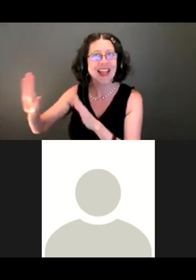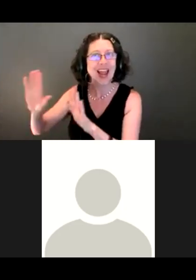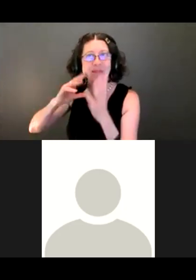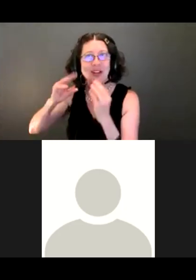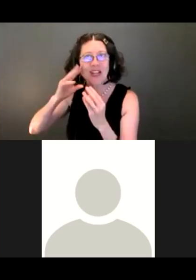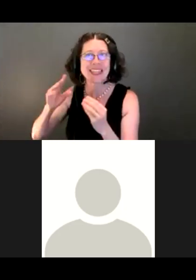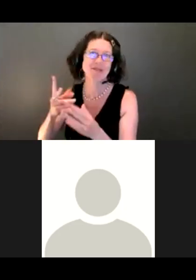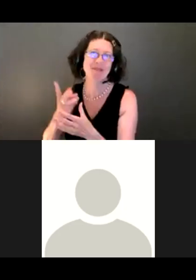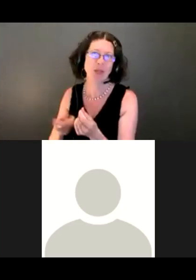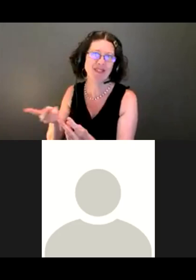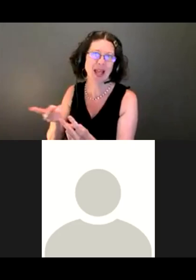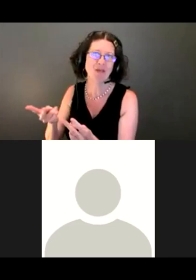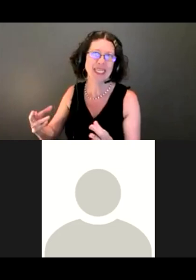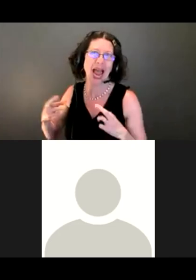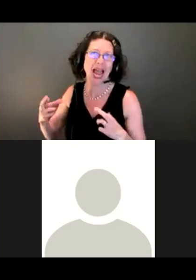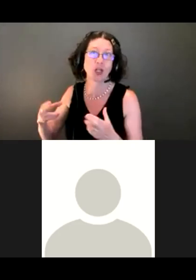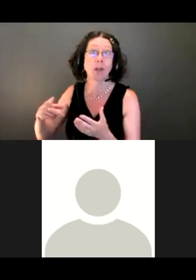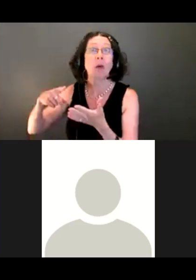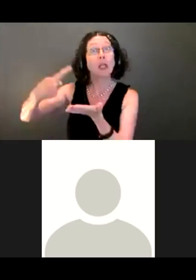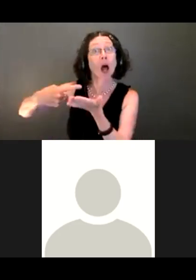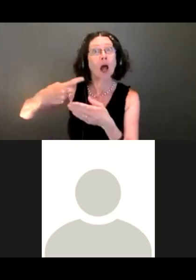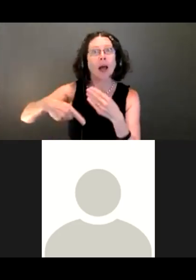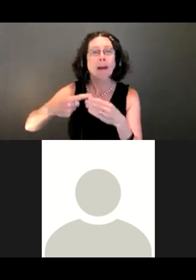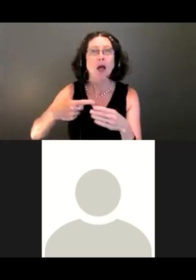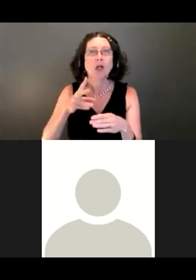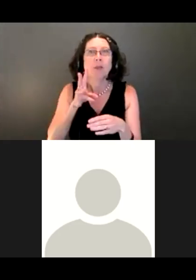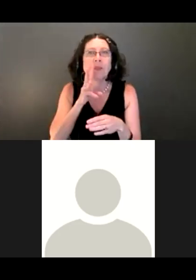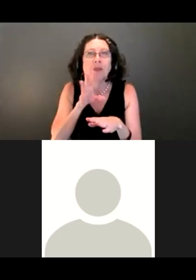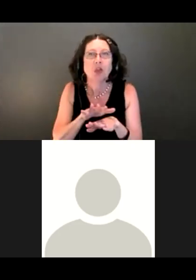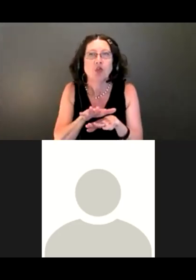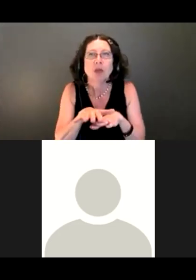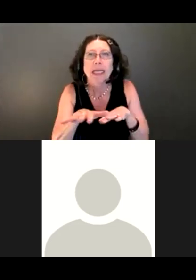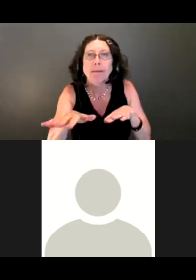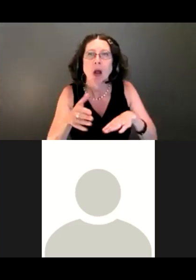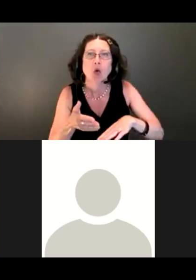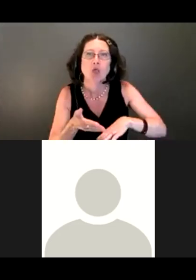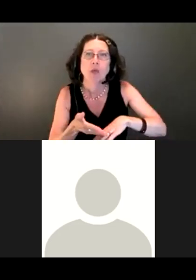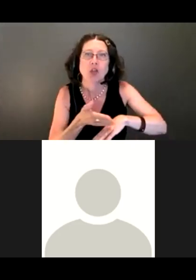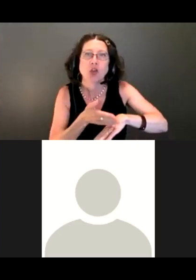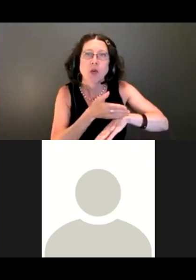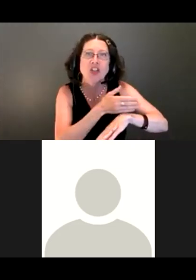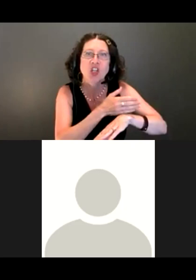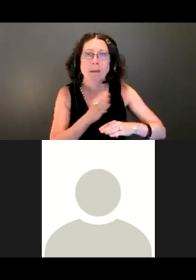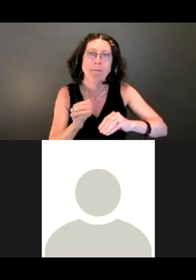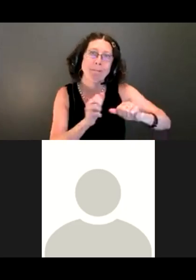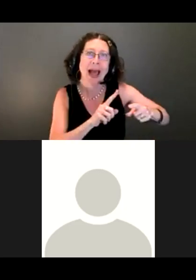They talked about how we're thinking about stream restoration and how fish travel upstream, how that's changed.